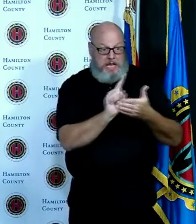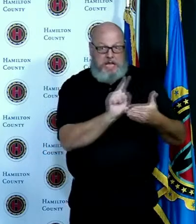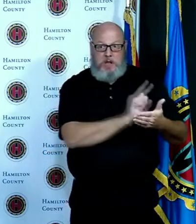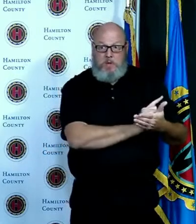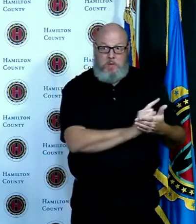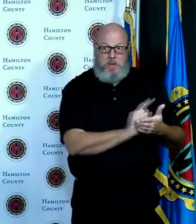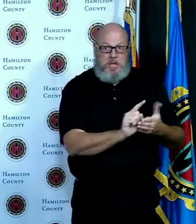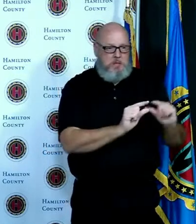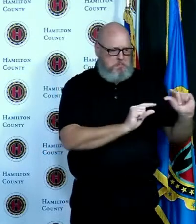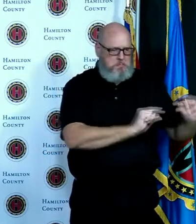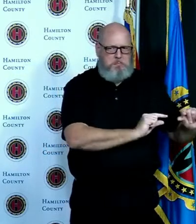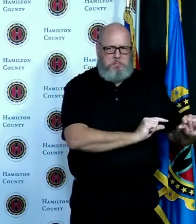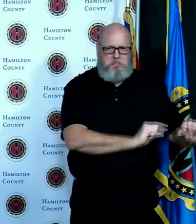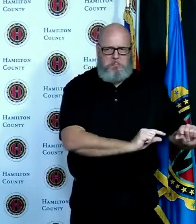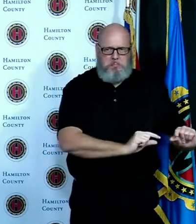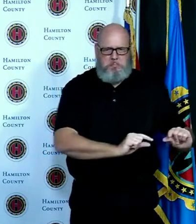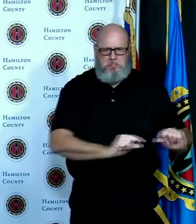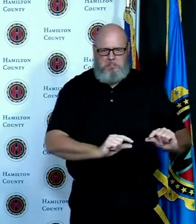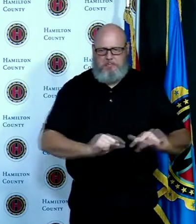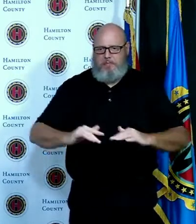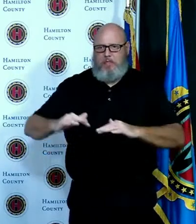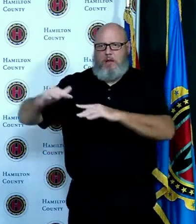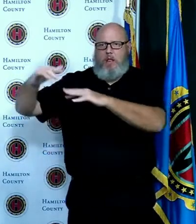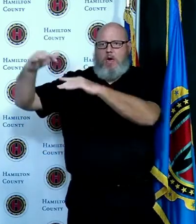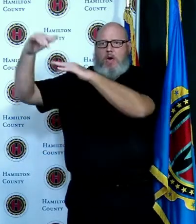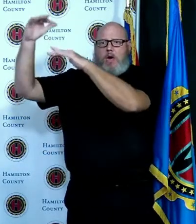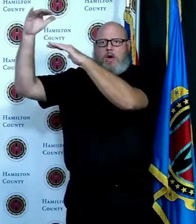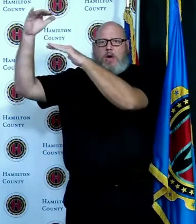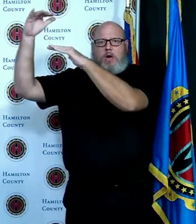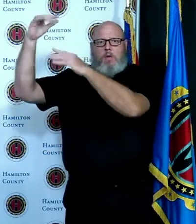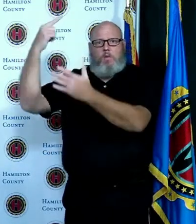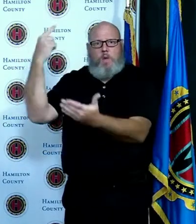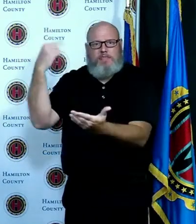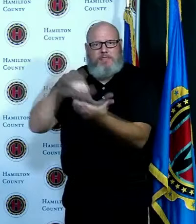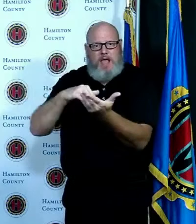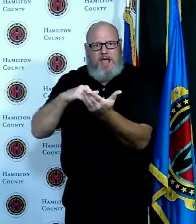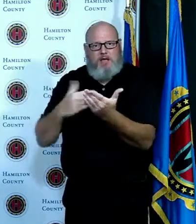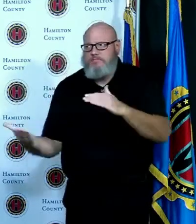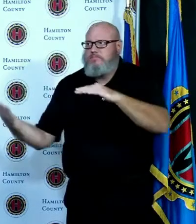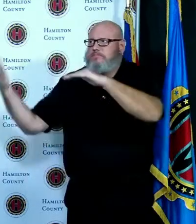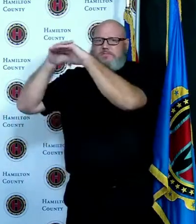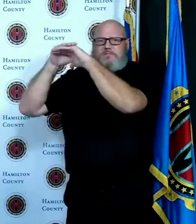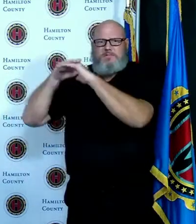is a thousand so some people have said well that's because we're doing more testing we are